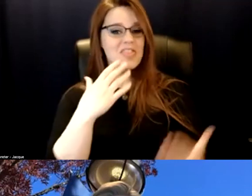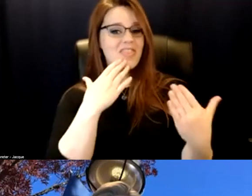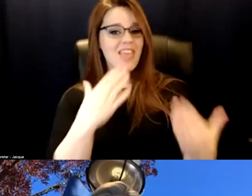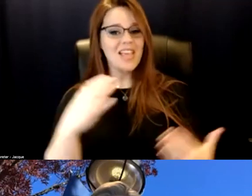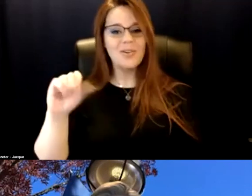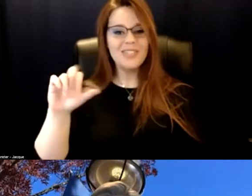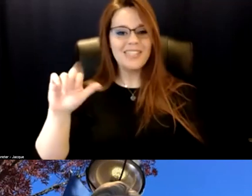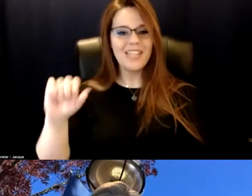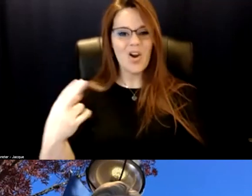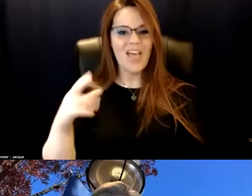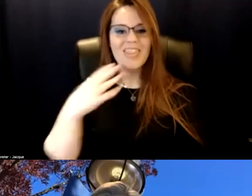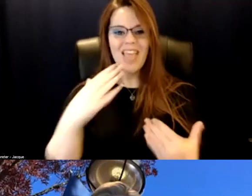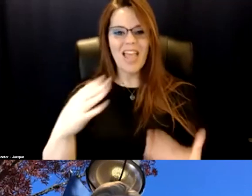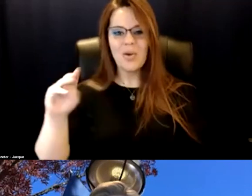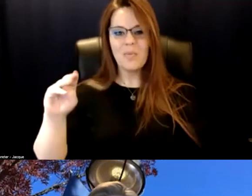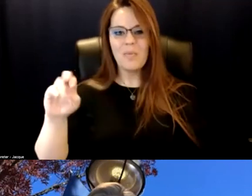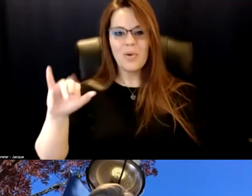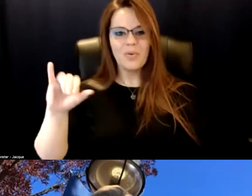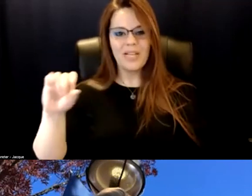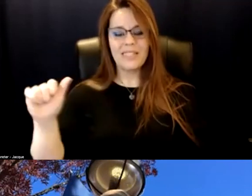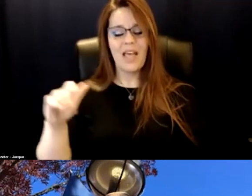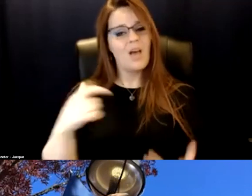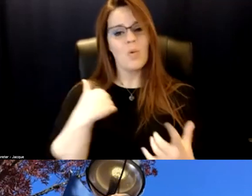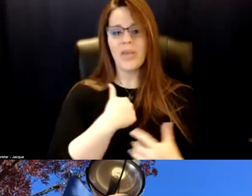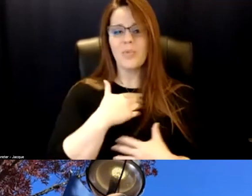I think we could do a whole day on this topic for sure.